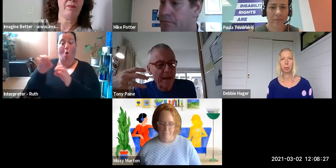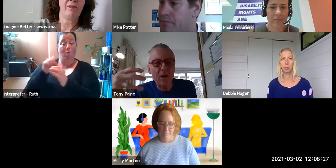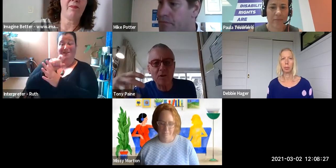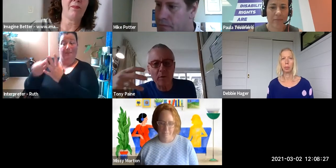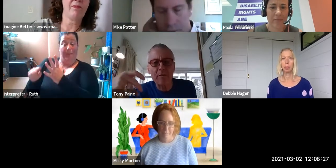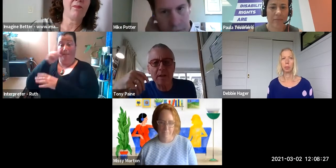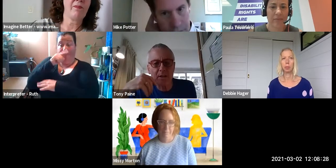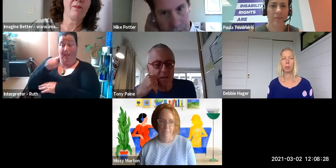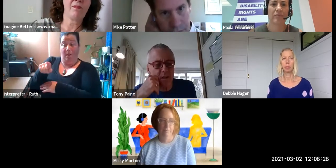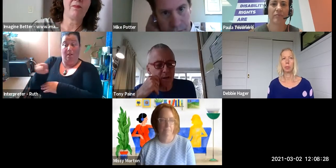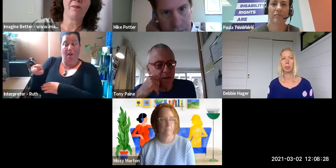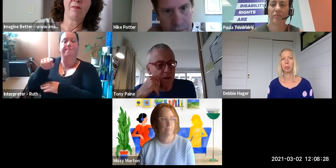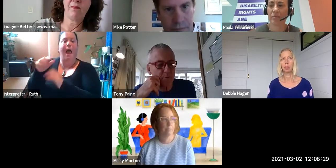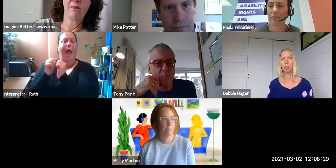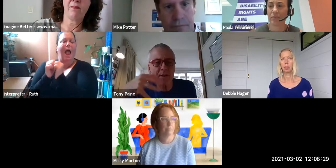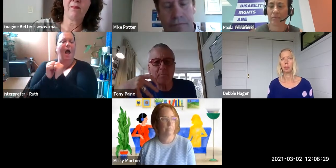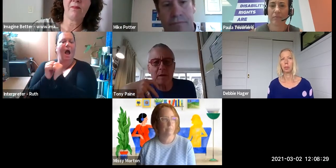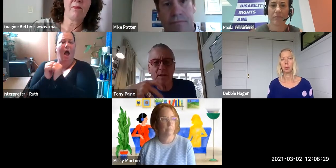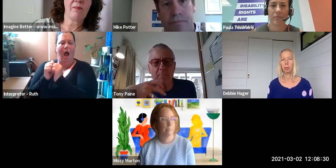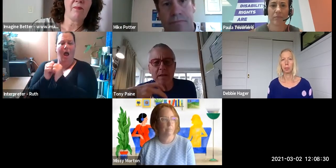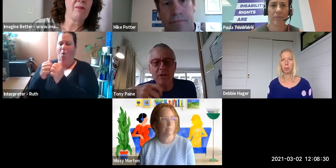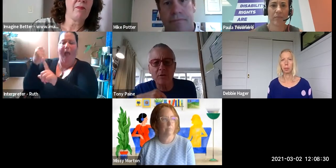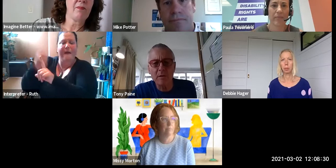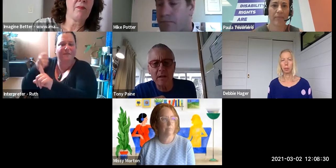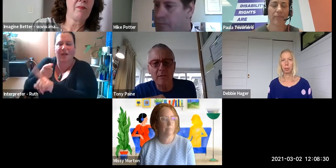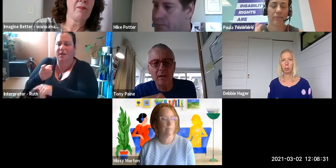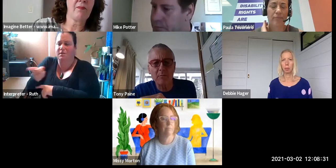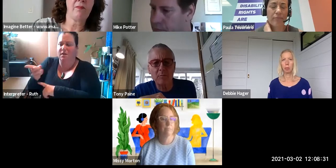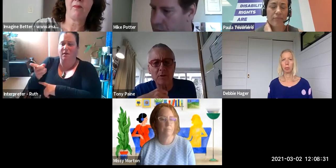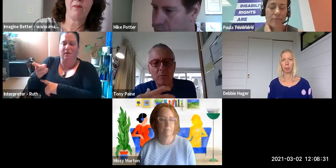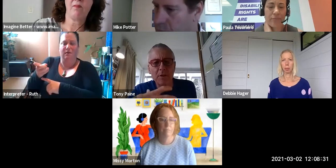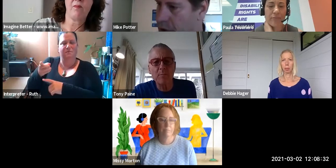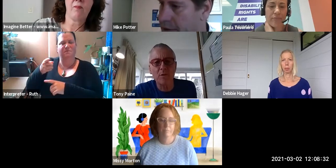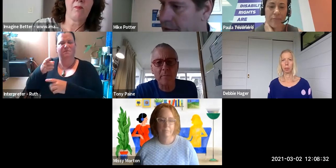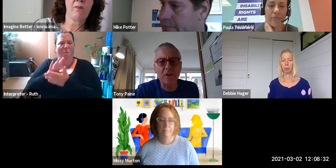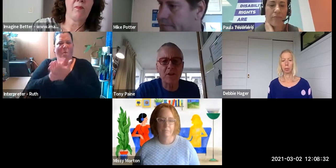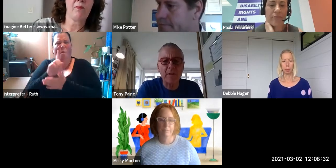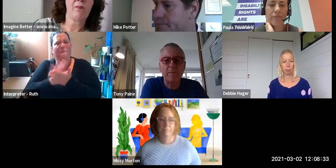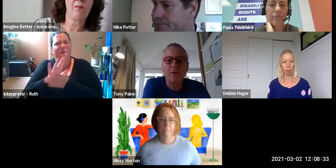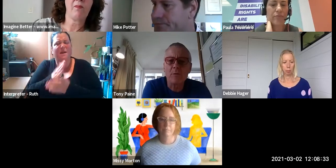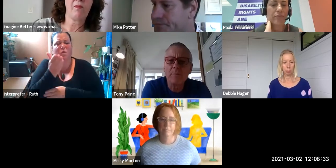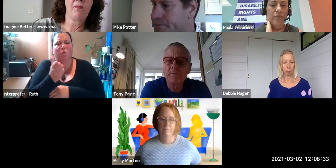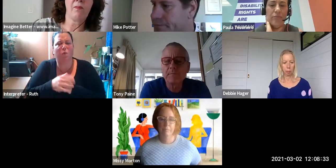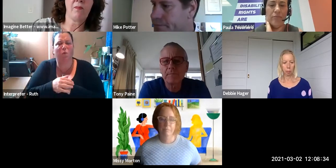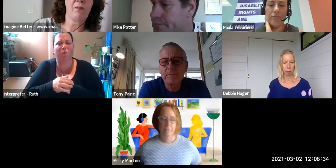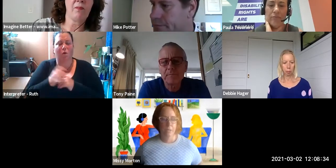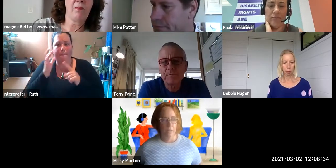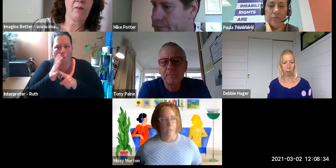allies or advocates in the disability rights movement? What does that mean? What does that mean to you and what are the important dimensions of that for you?